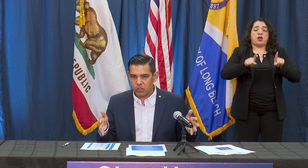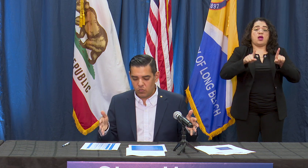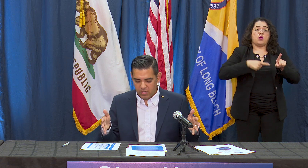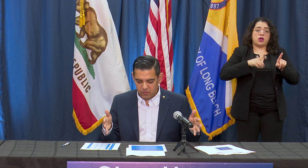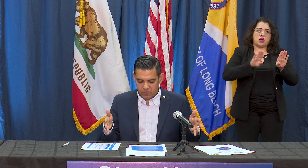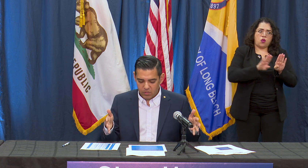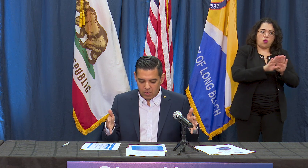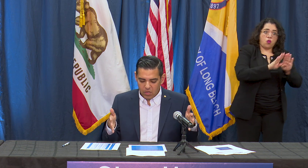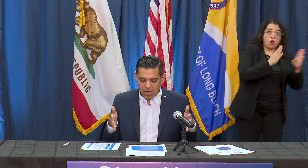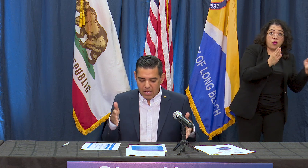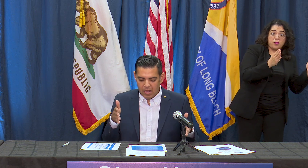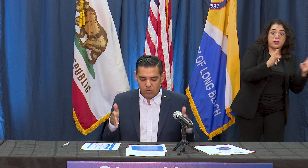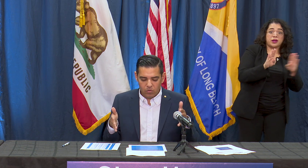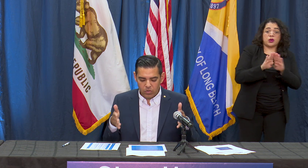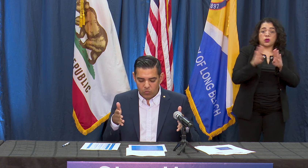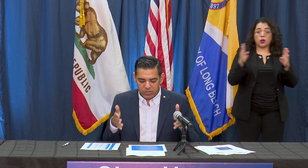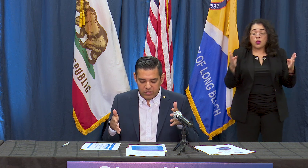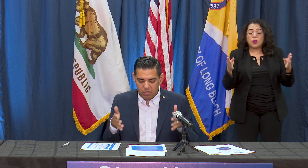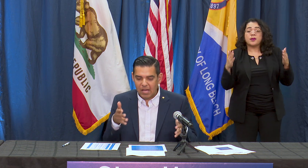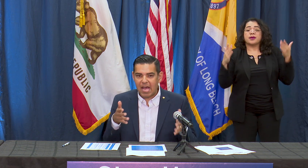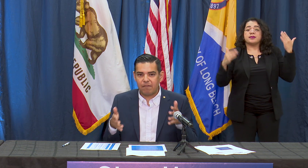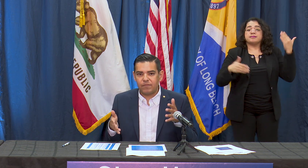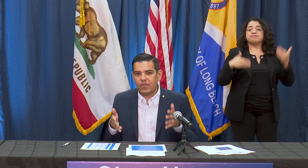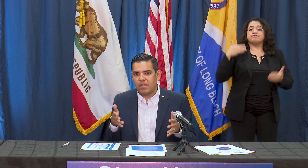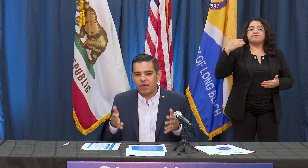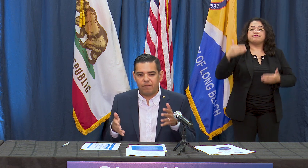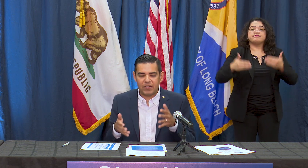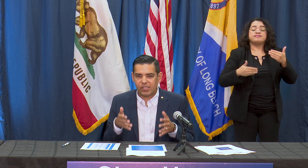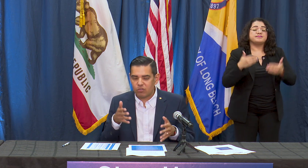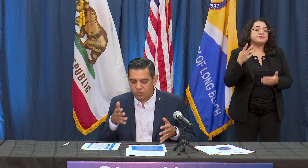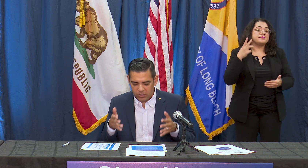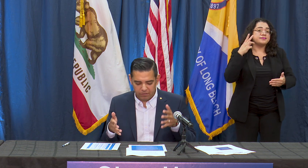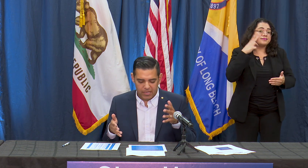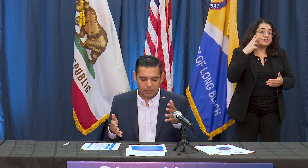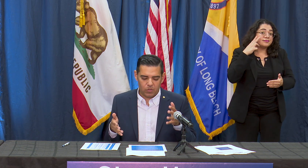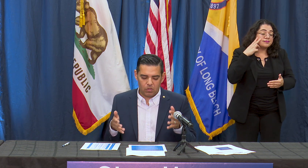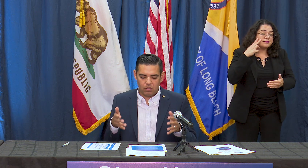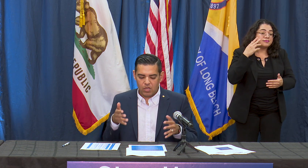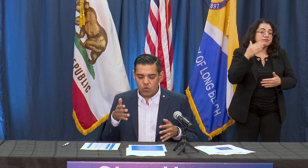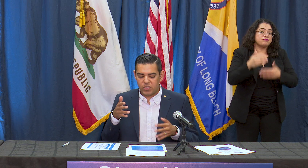two weeks you know we still have the ventilators that are still available, we